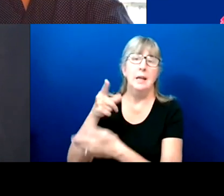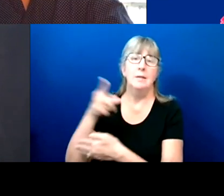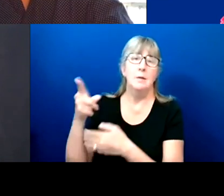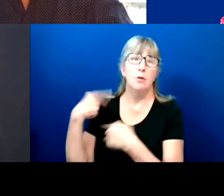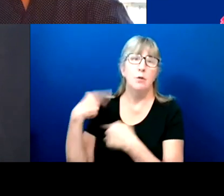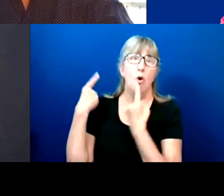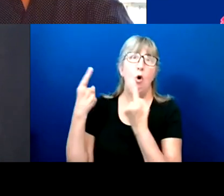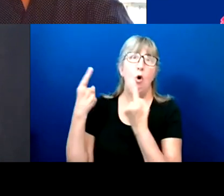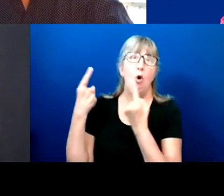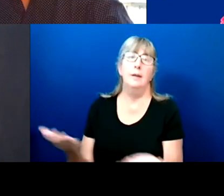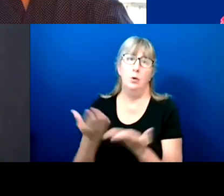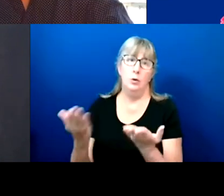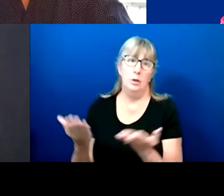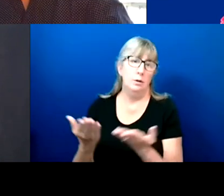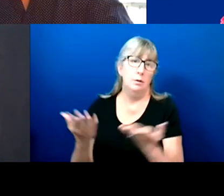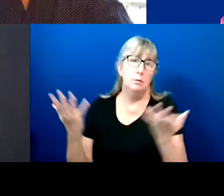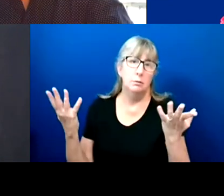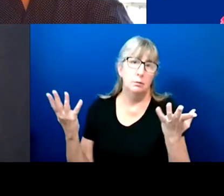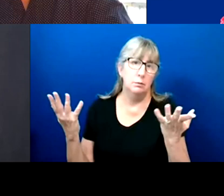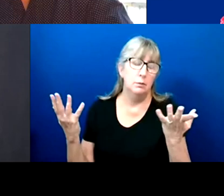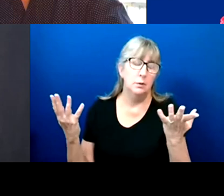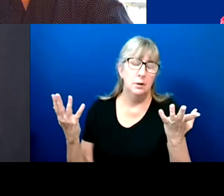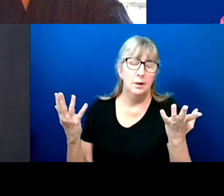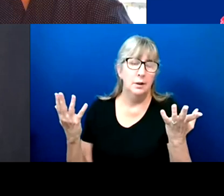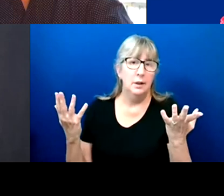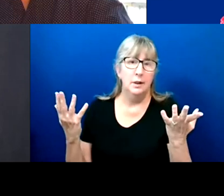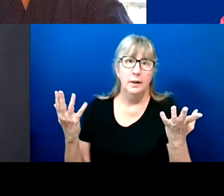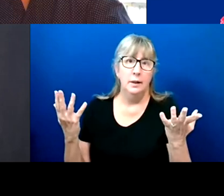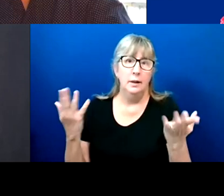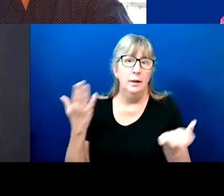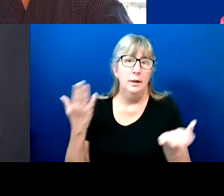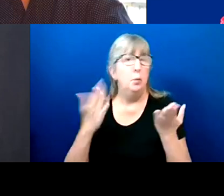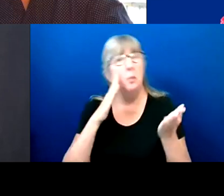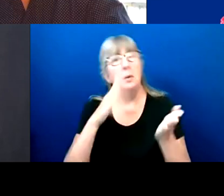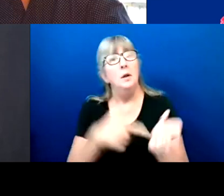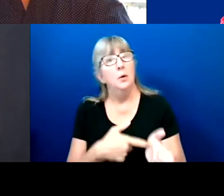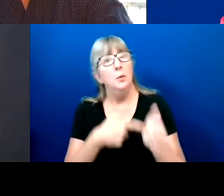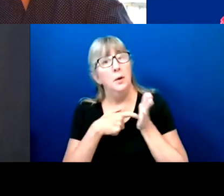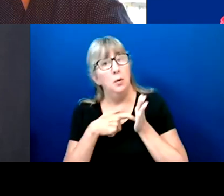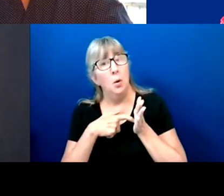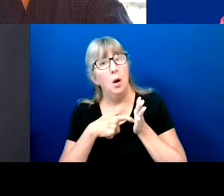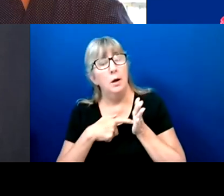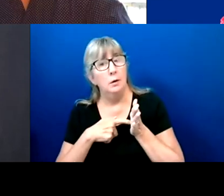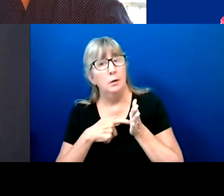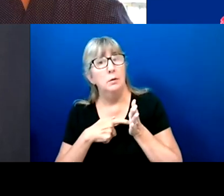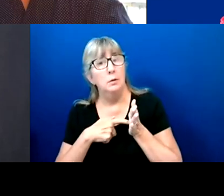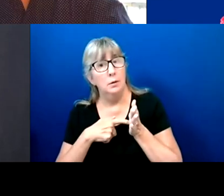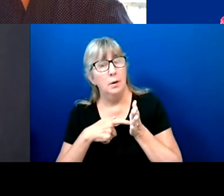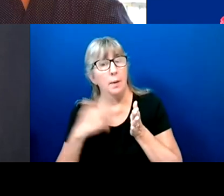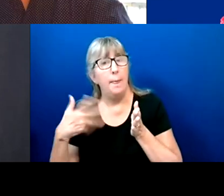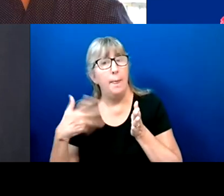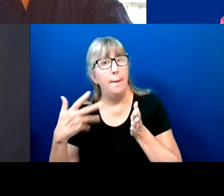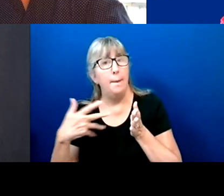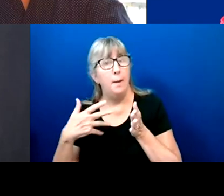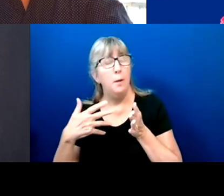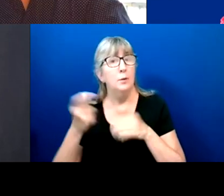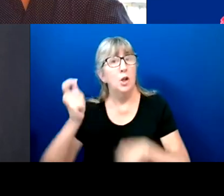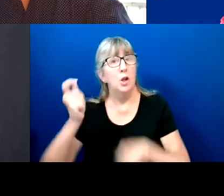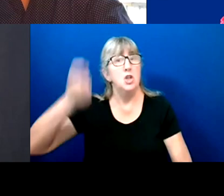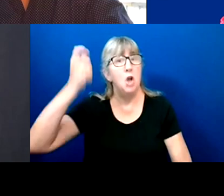here, it's just simply a matter of probably going to require judicial action, because